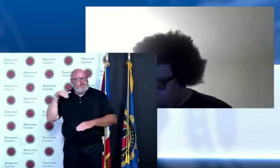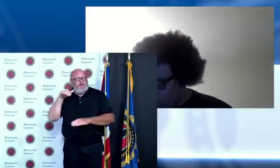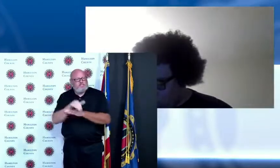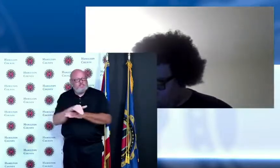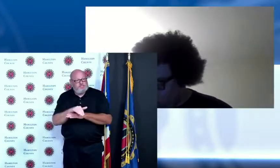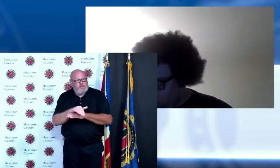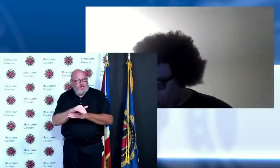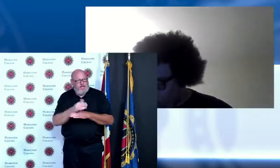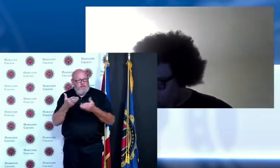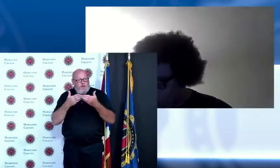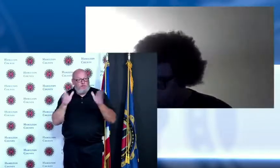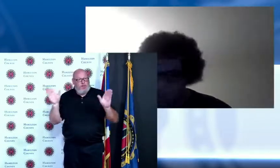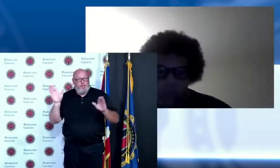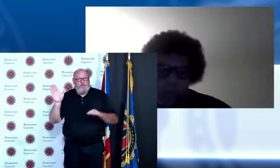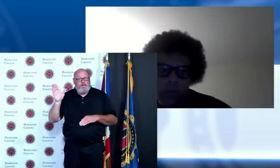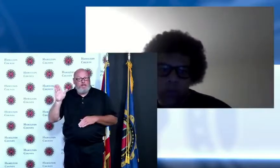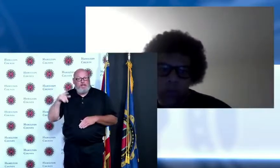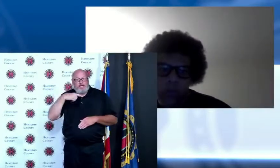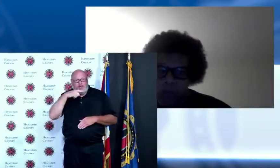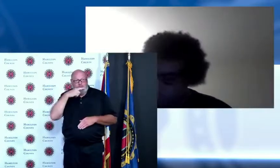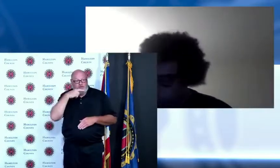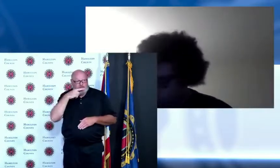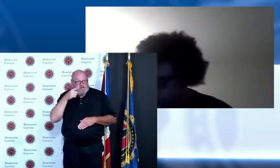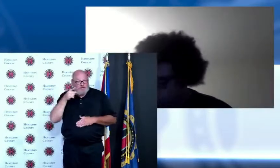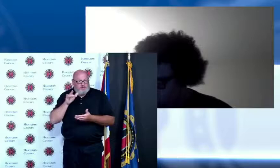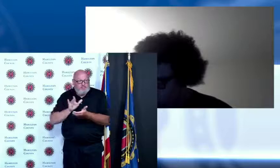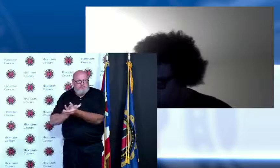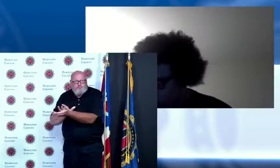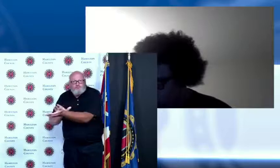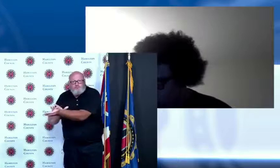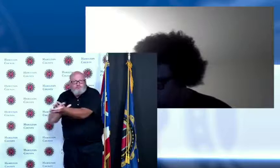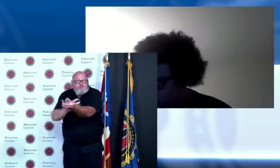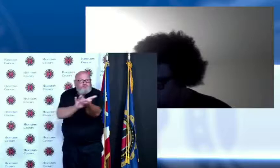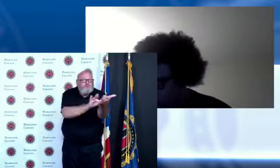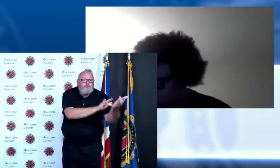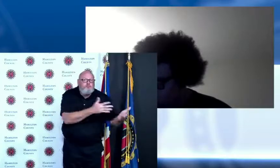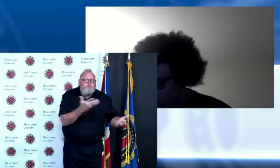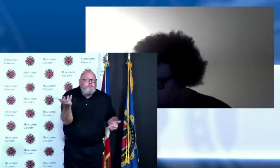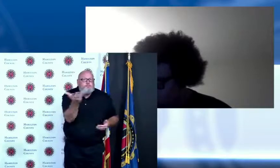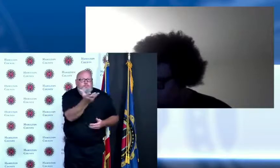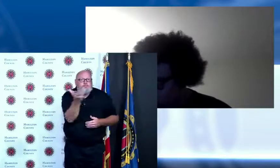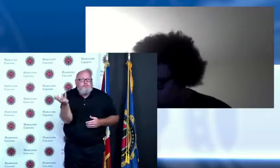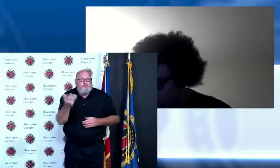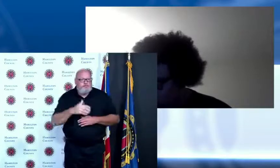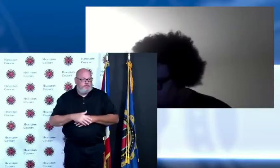news will come when we finally pass that plan and provide that relief to this community both in the